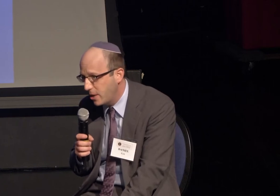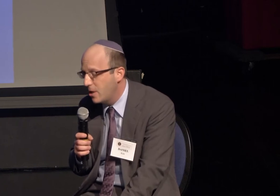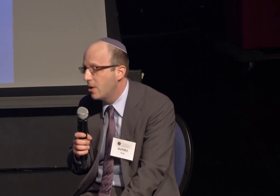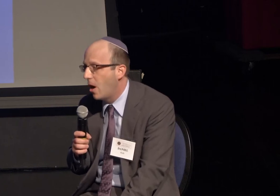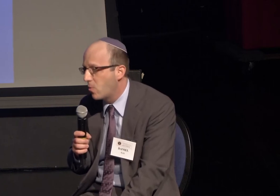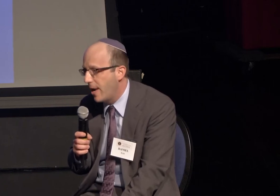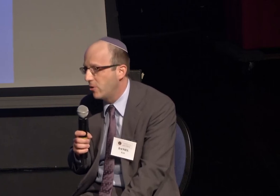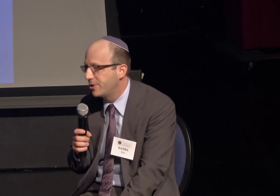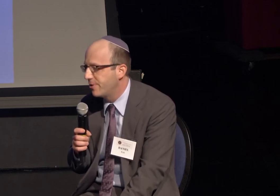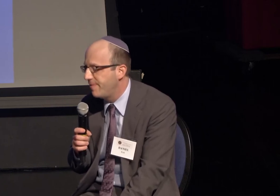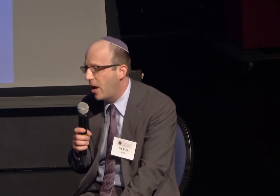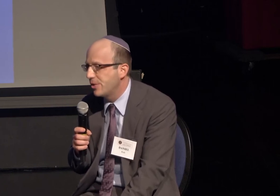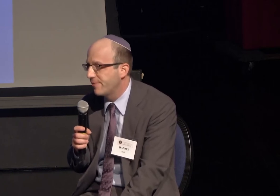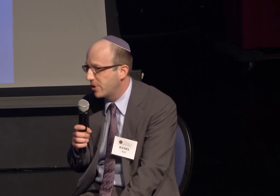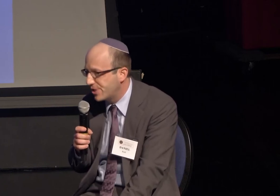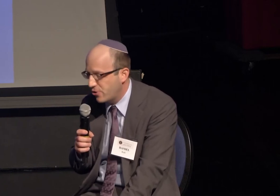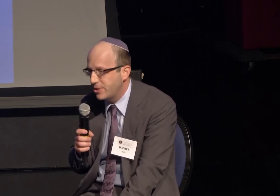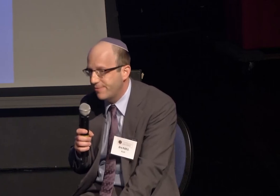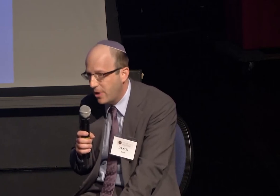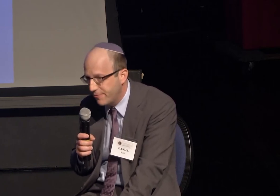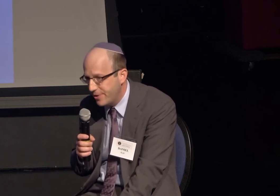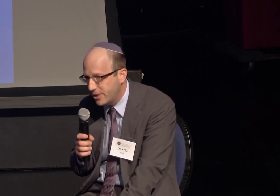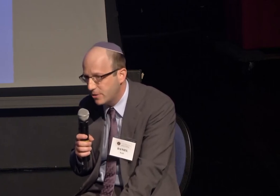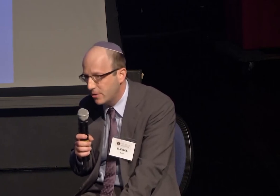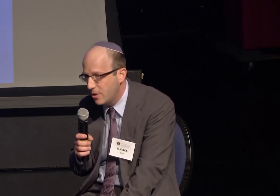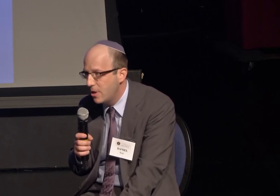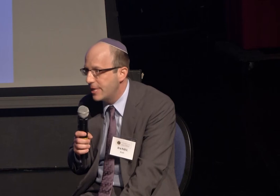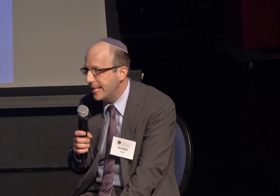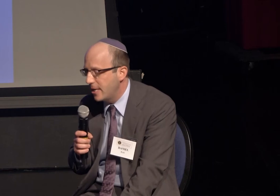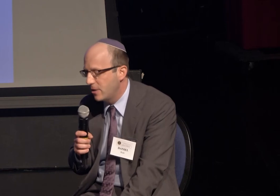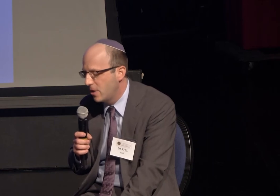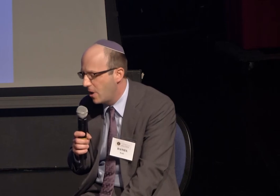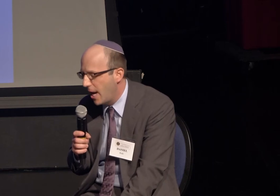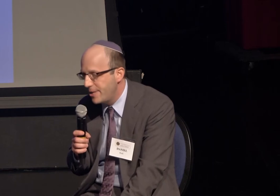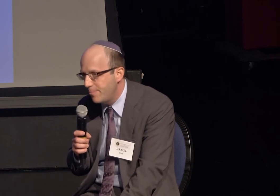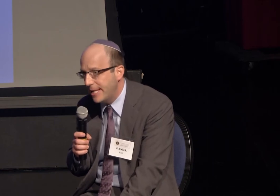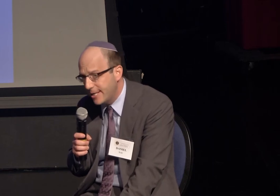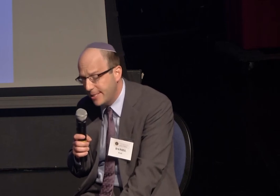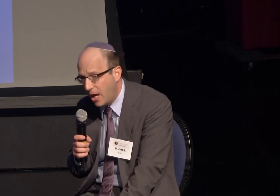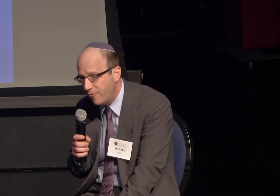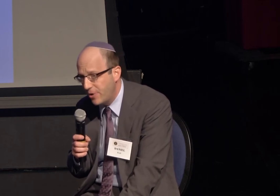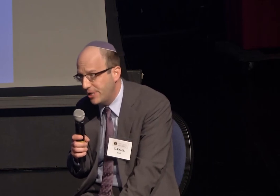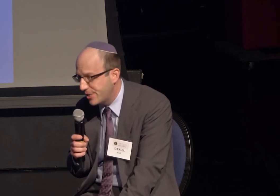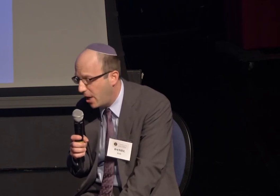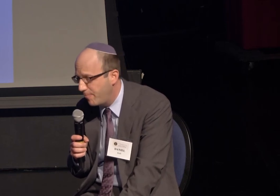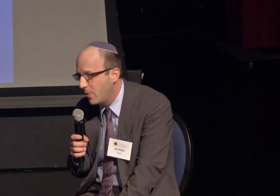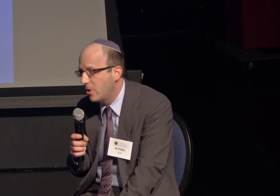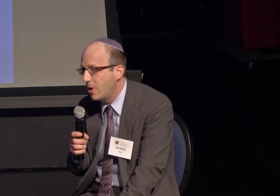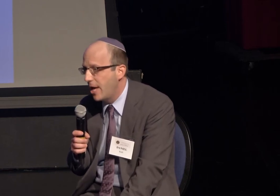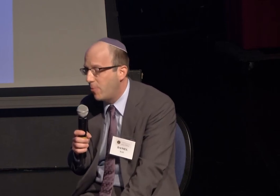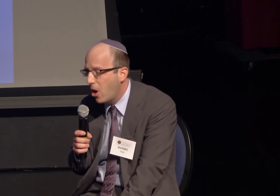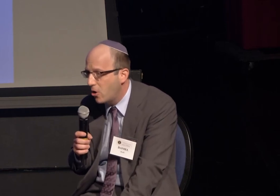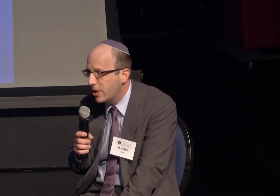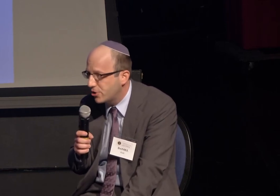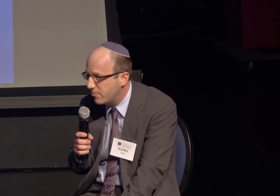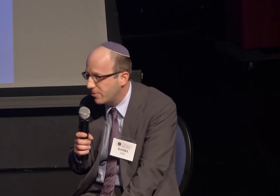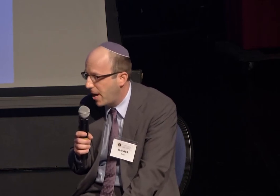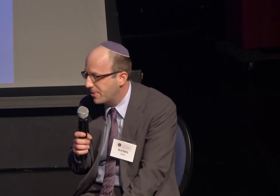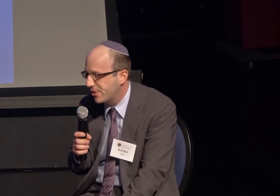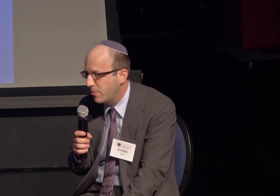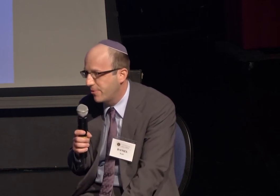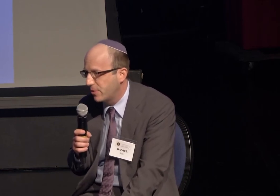around the values of constructive conflict,